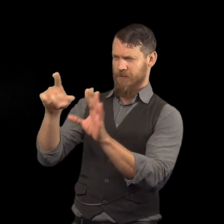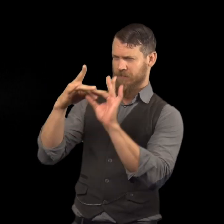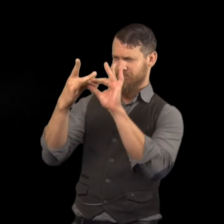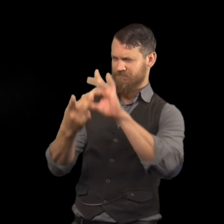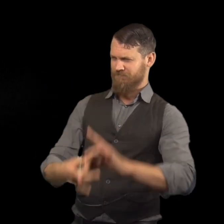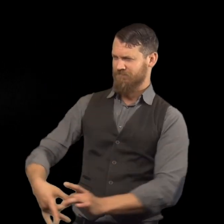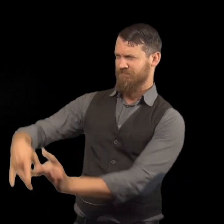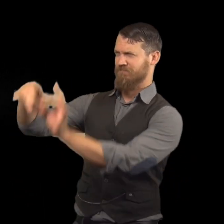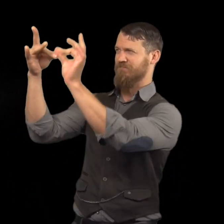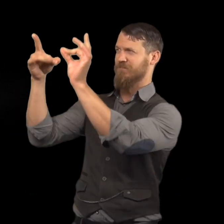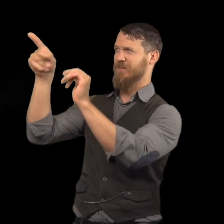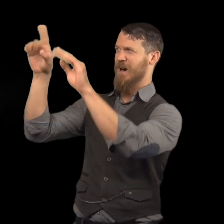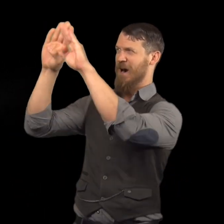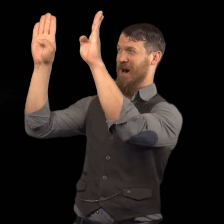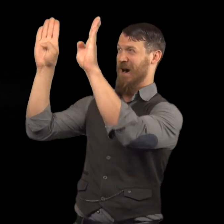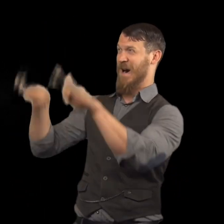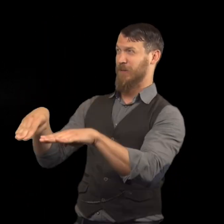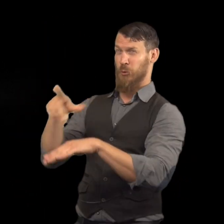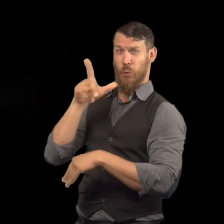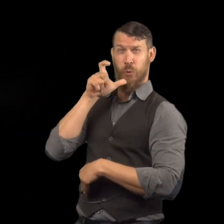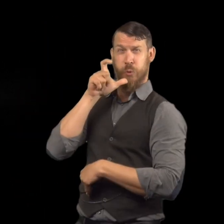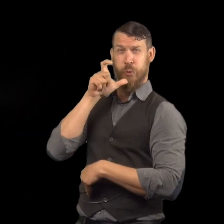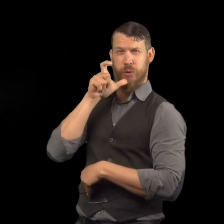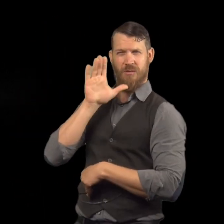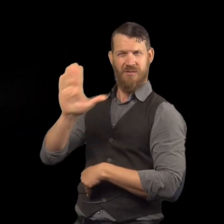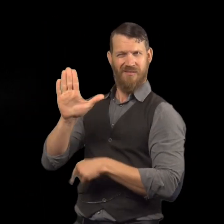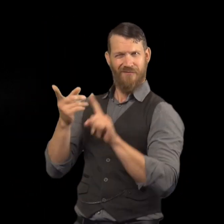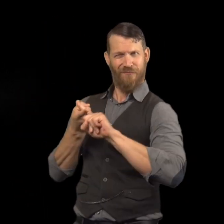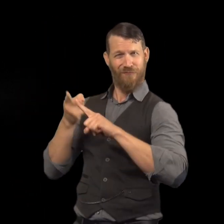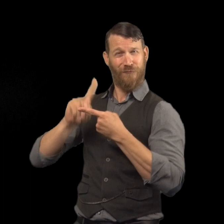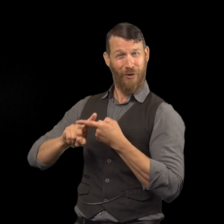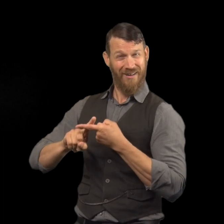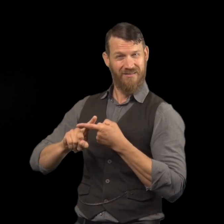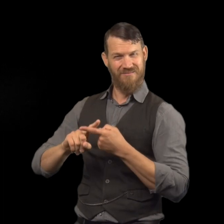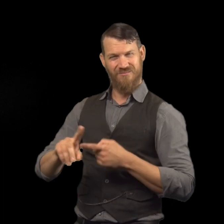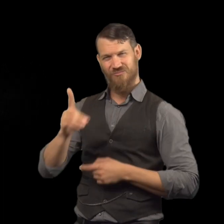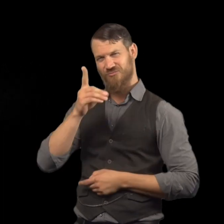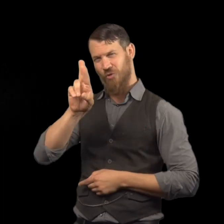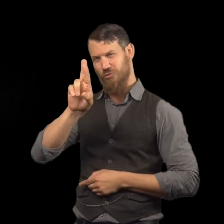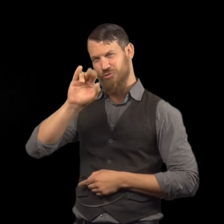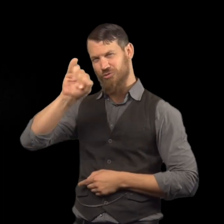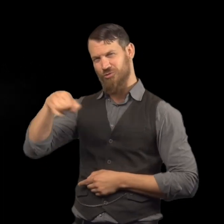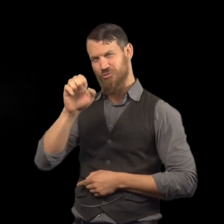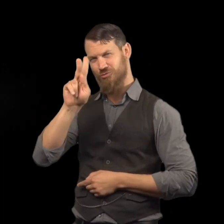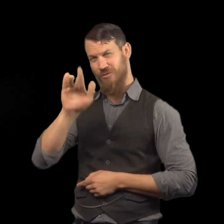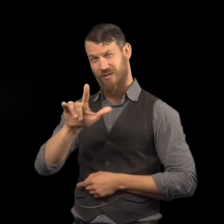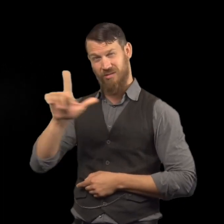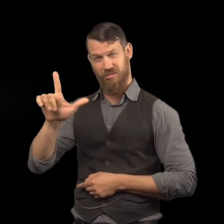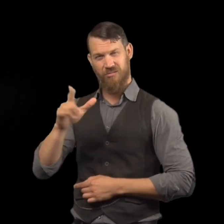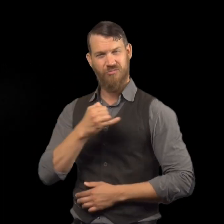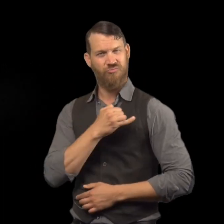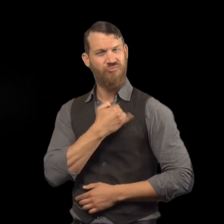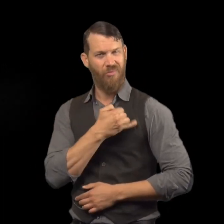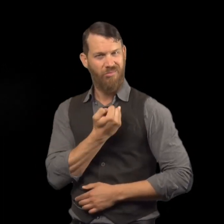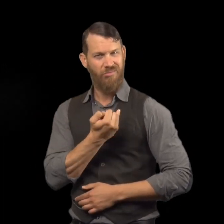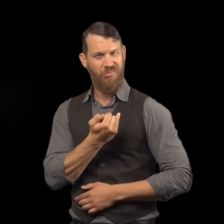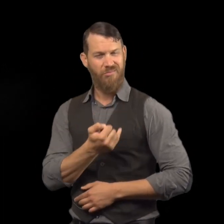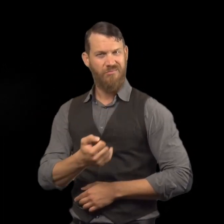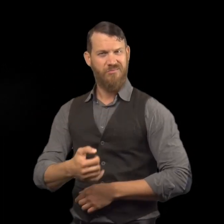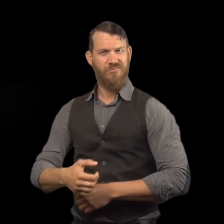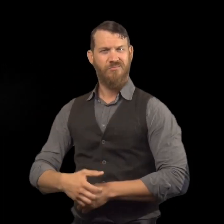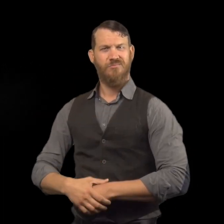Utterson said that that door is connected to the house of his friend, Dr. Jekyll.